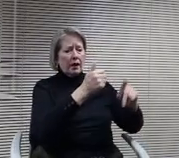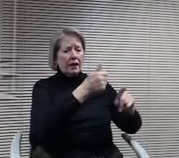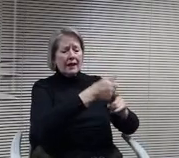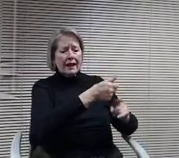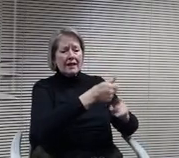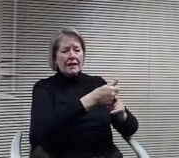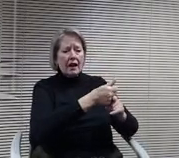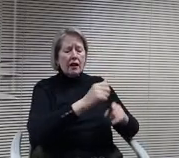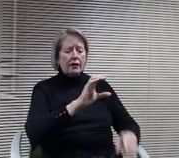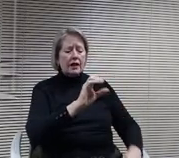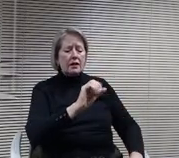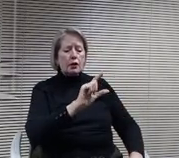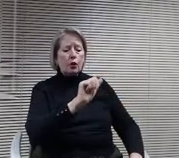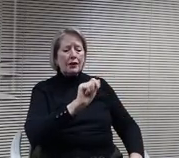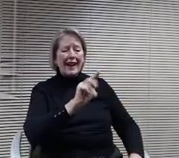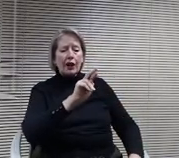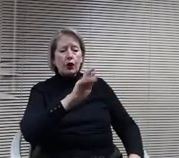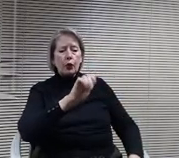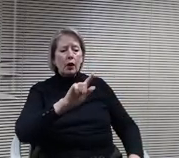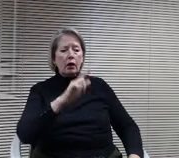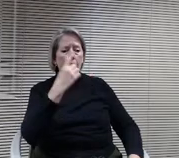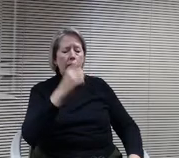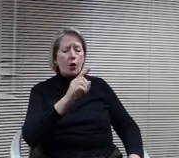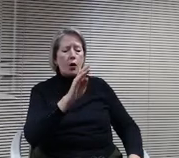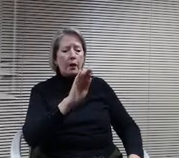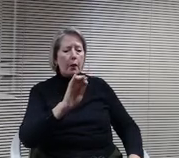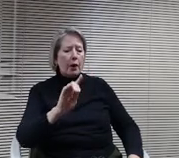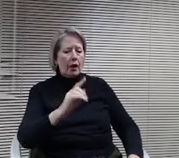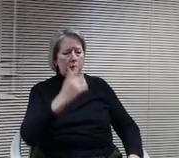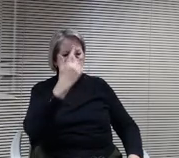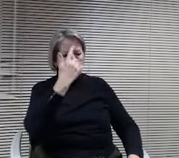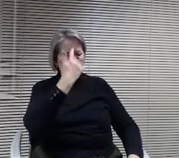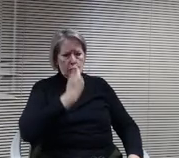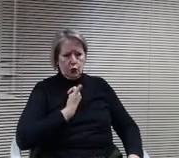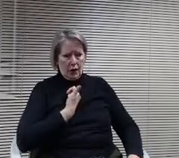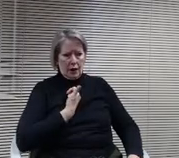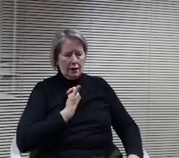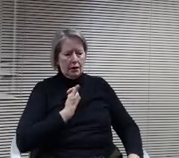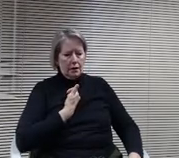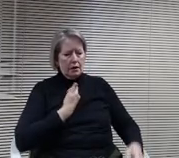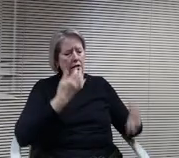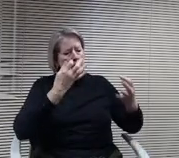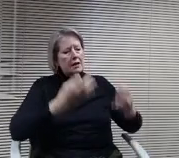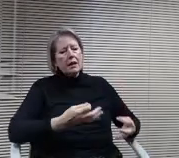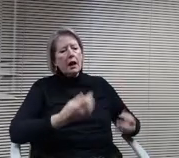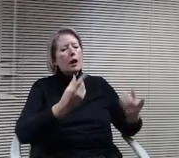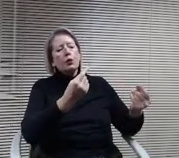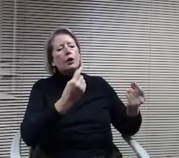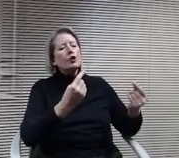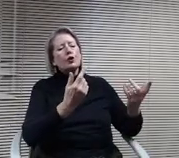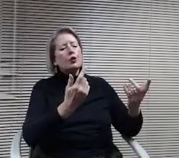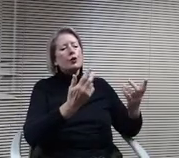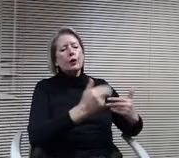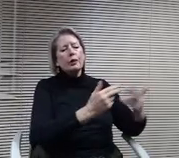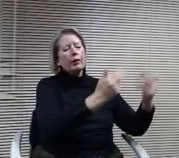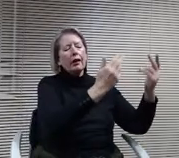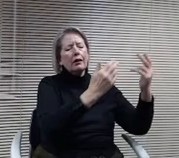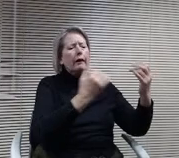actually use it is completely up to us. So if for some reason this program dwindle or got too big and needed to go somewhere